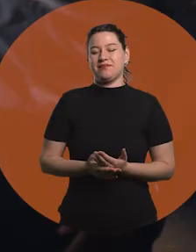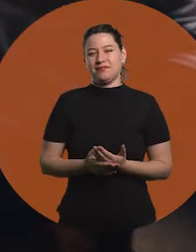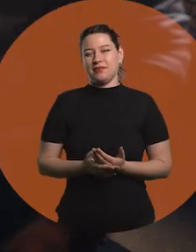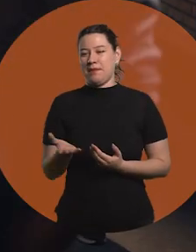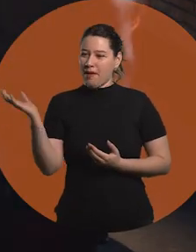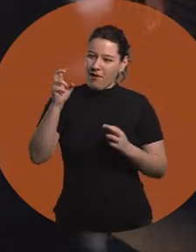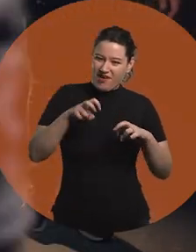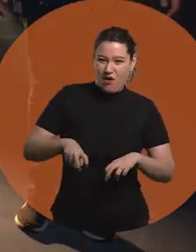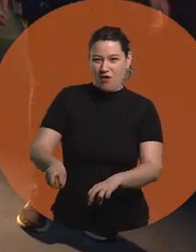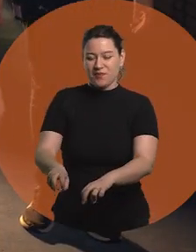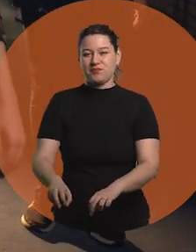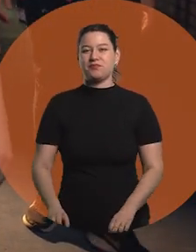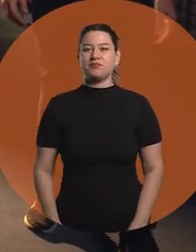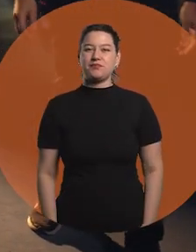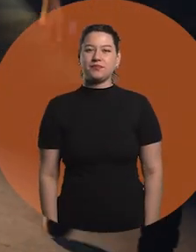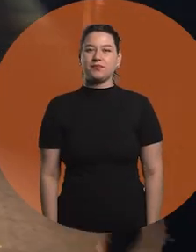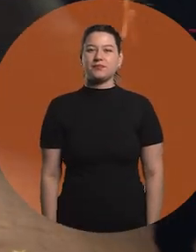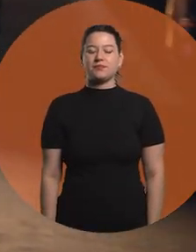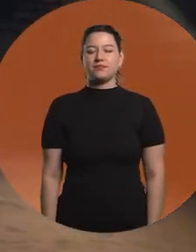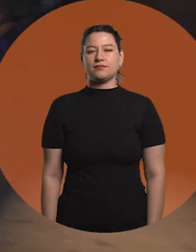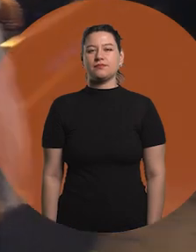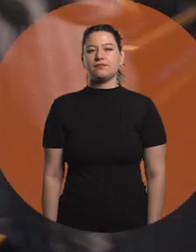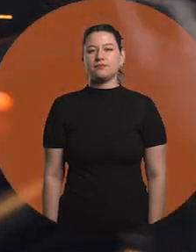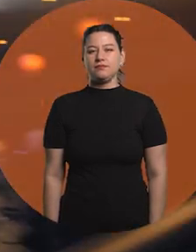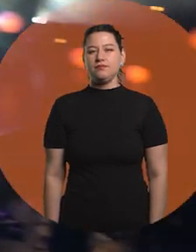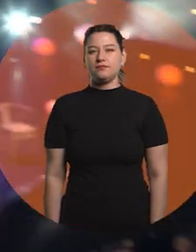Let's go down.